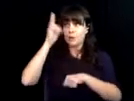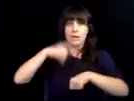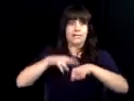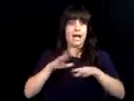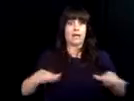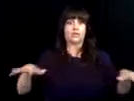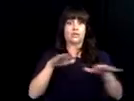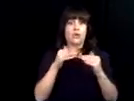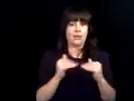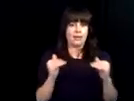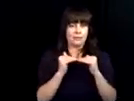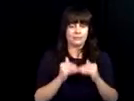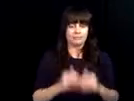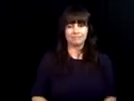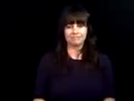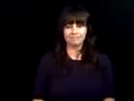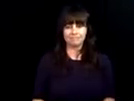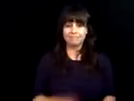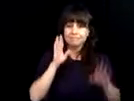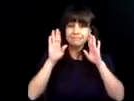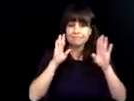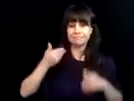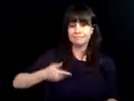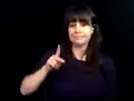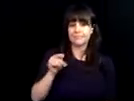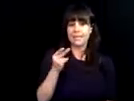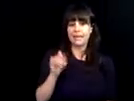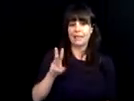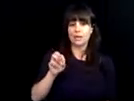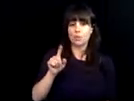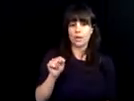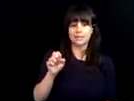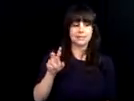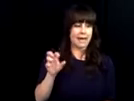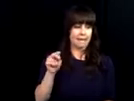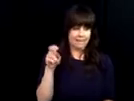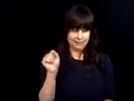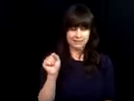businesses and organizations we serve at the local, state, federal and